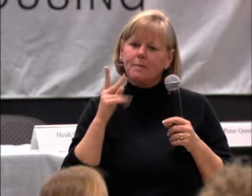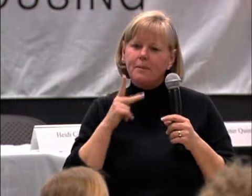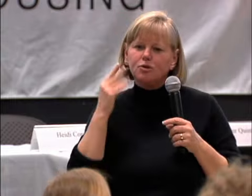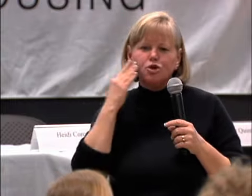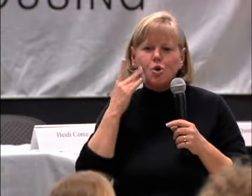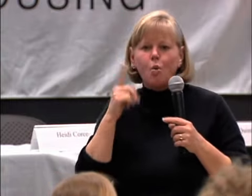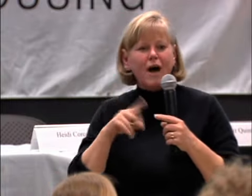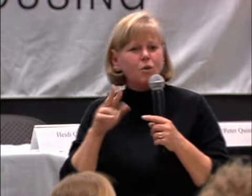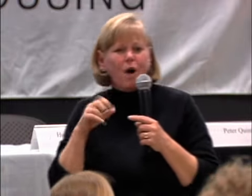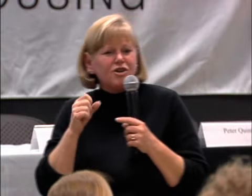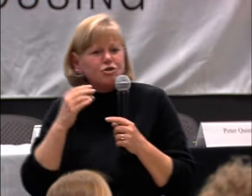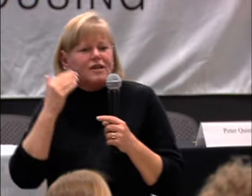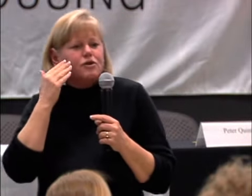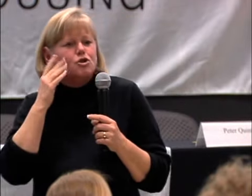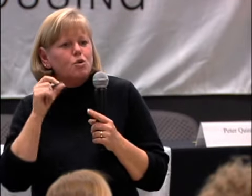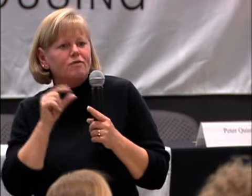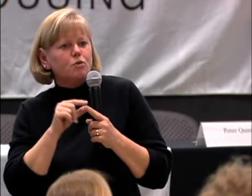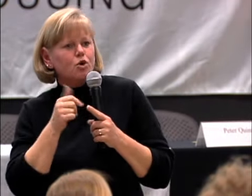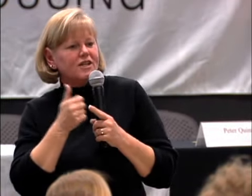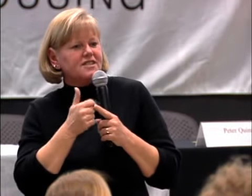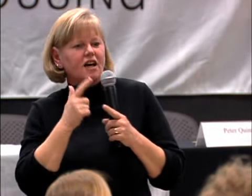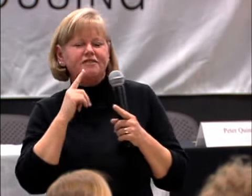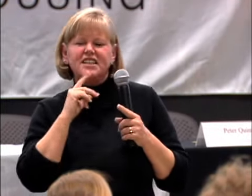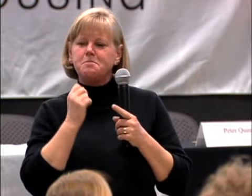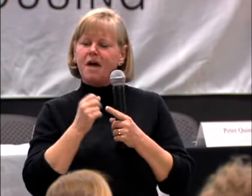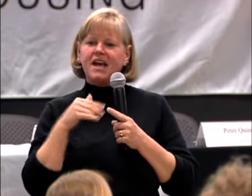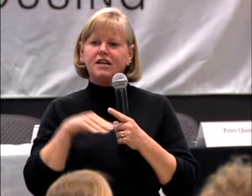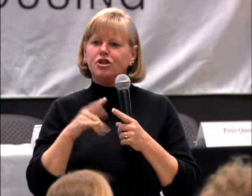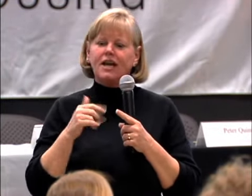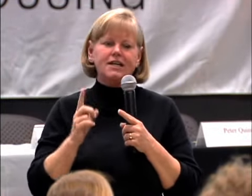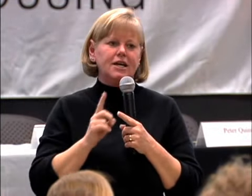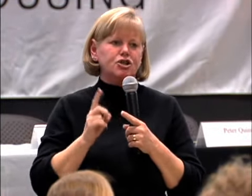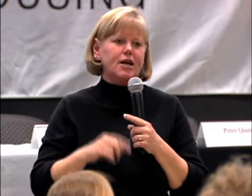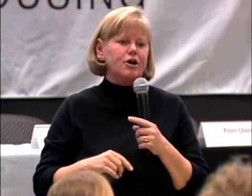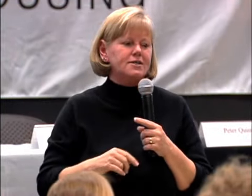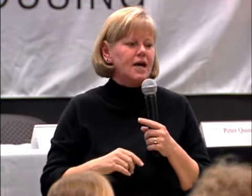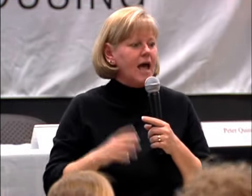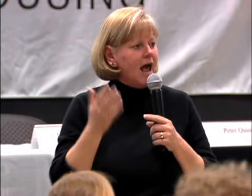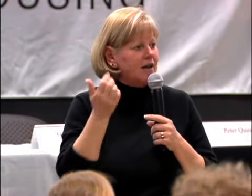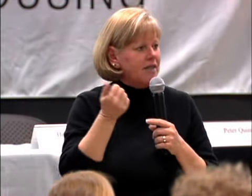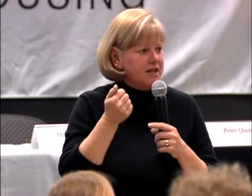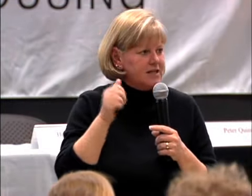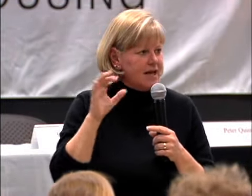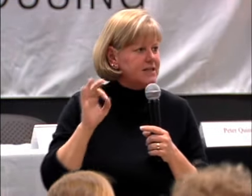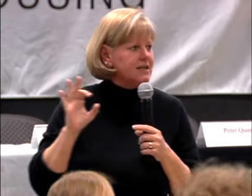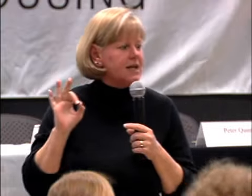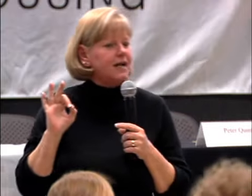IT DIDN'T MAKE IT TO THE DICTIONARIES.